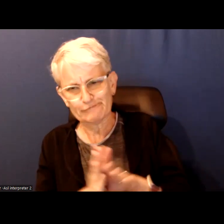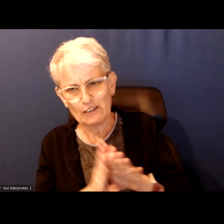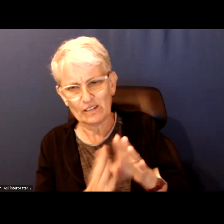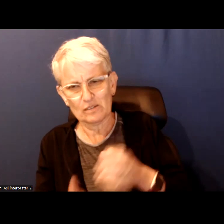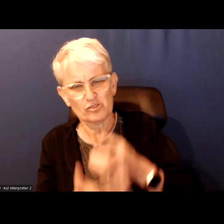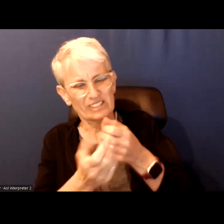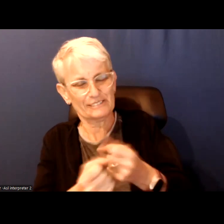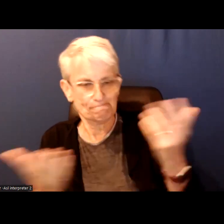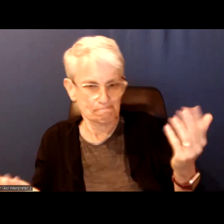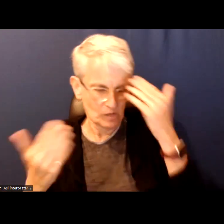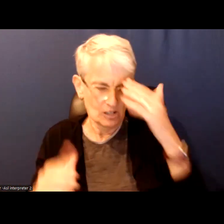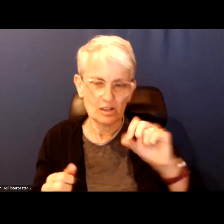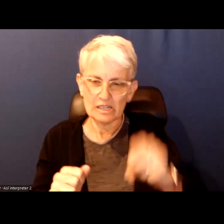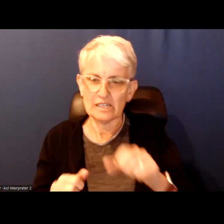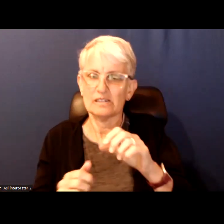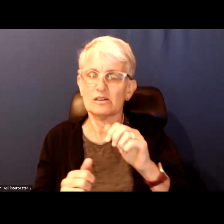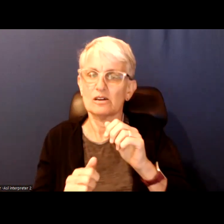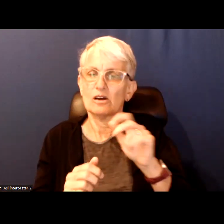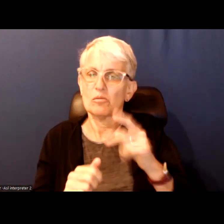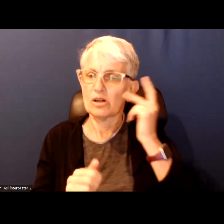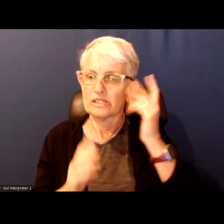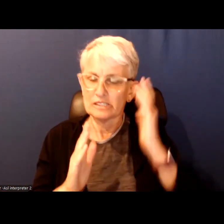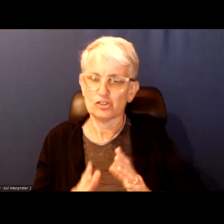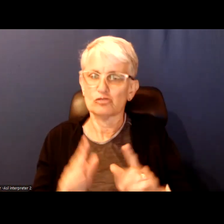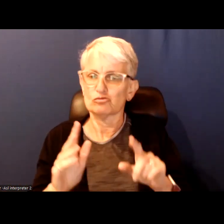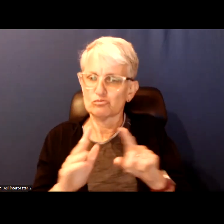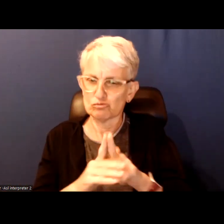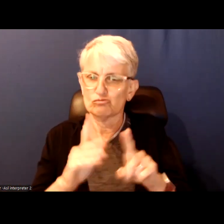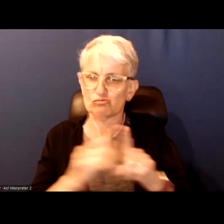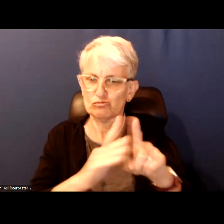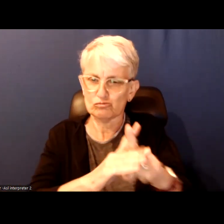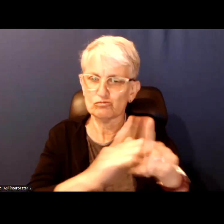who showed up day in and day out there some politicians of the provincial level some of